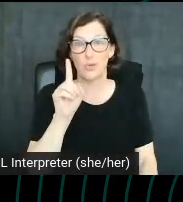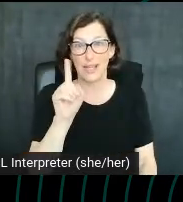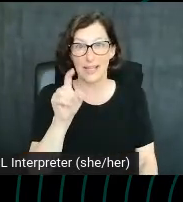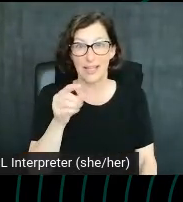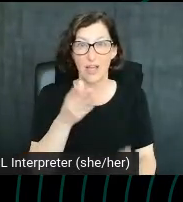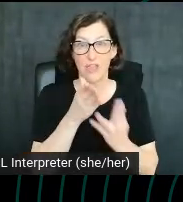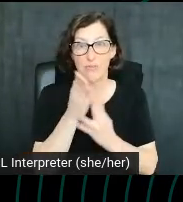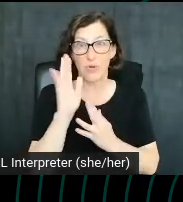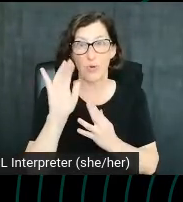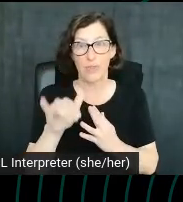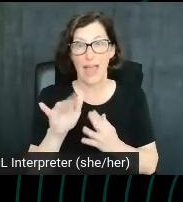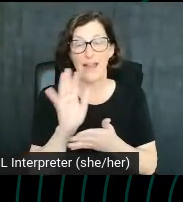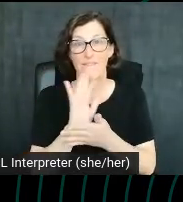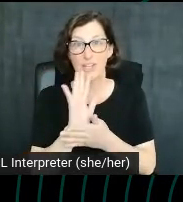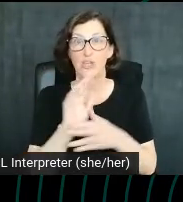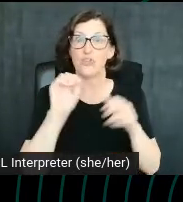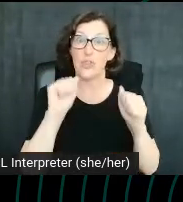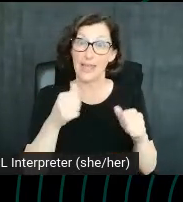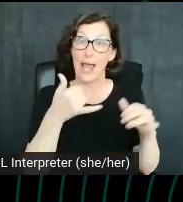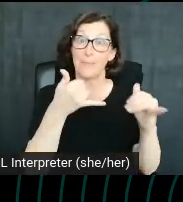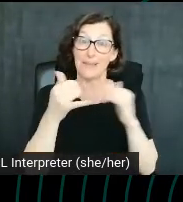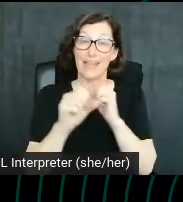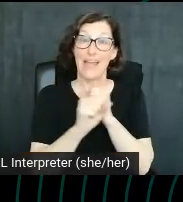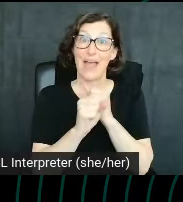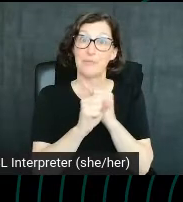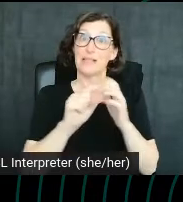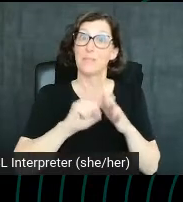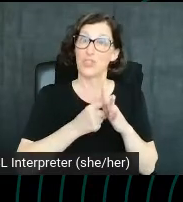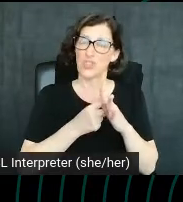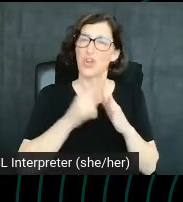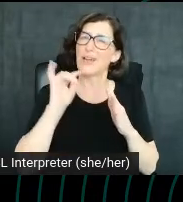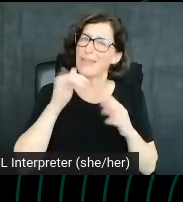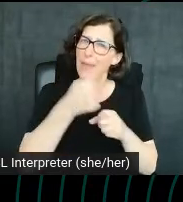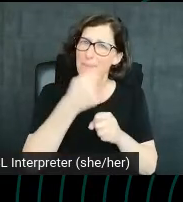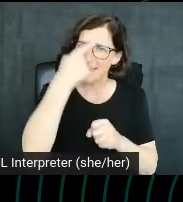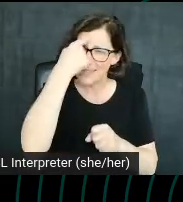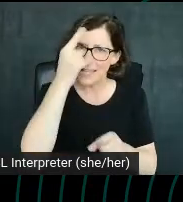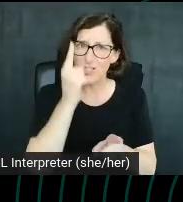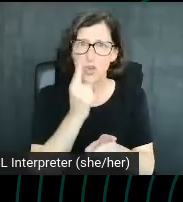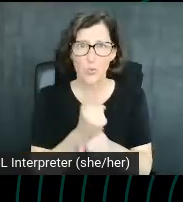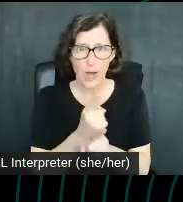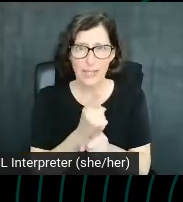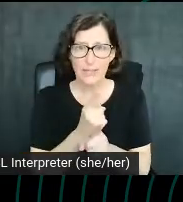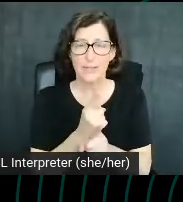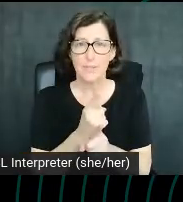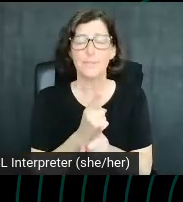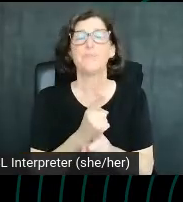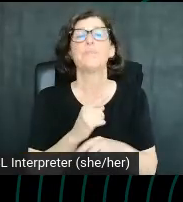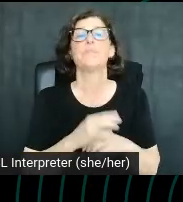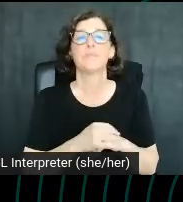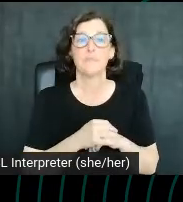So they can play that ad at the start, like that makes sense, right? If nothing on YouTube, the YouTube search engine results page